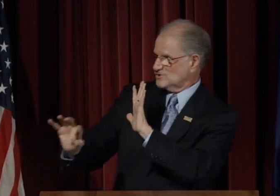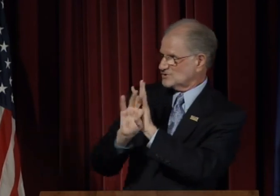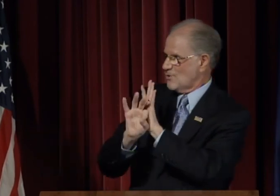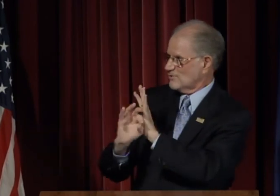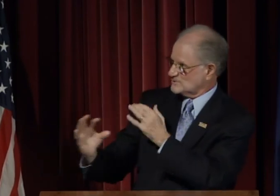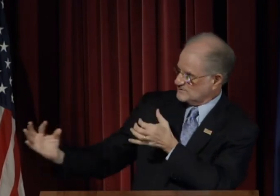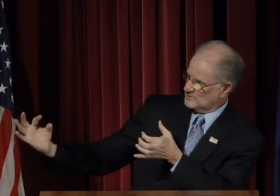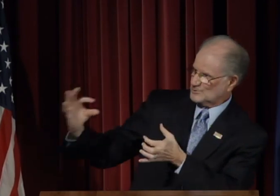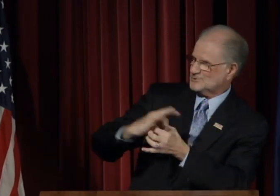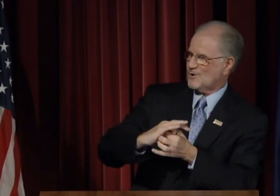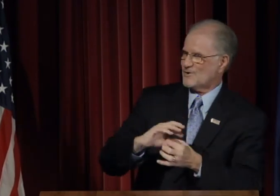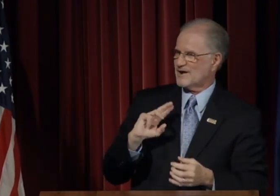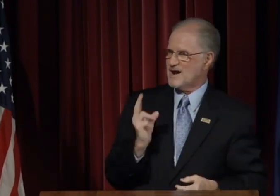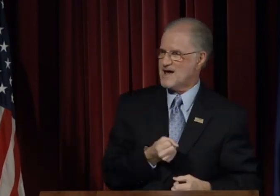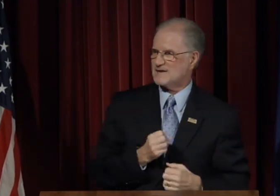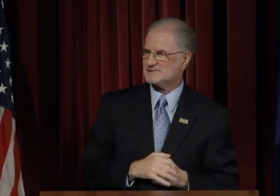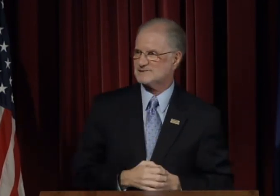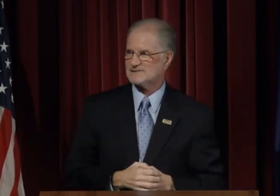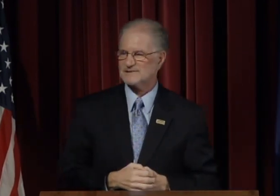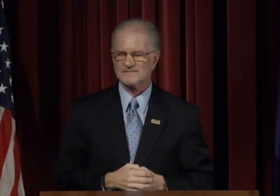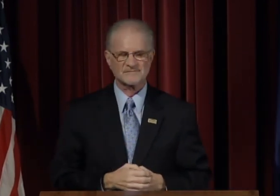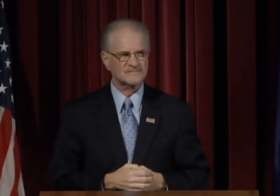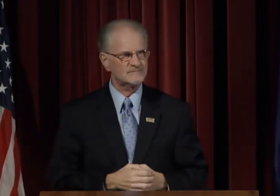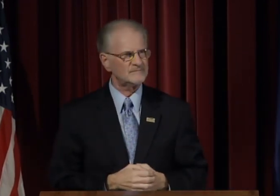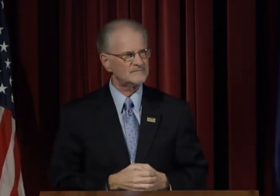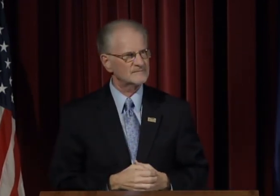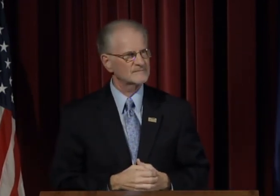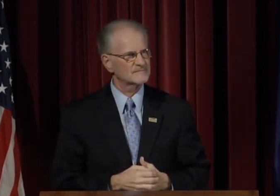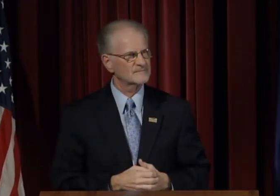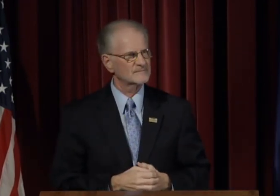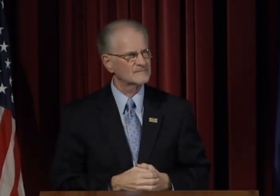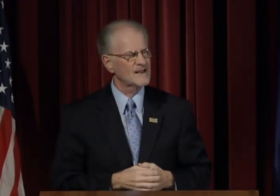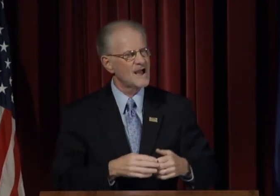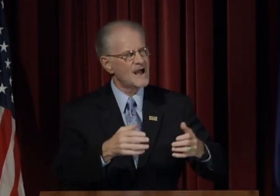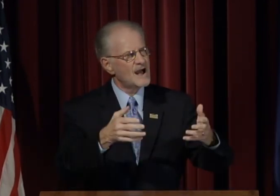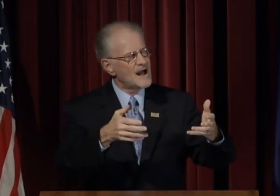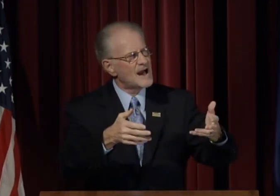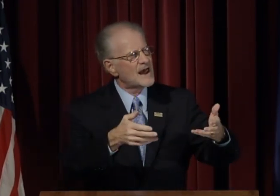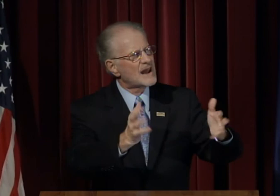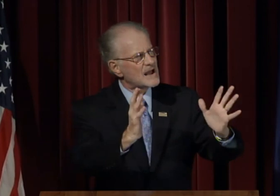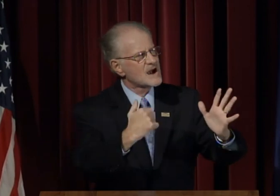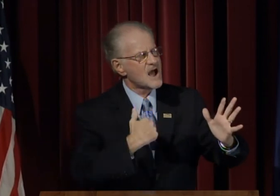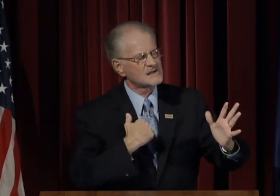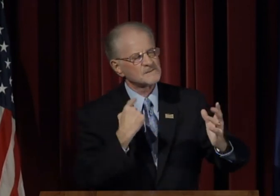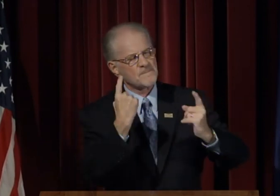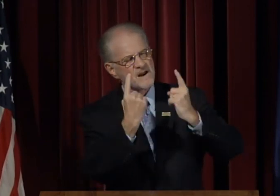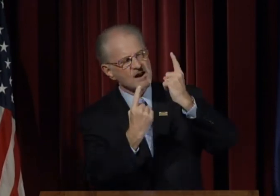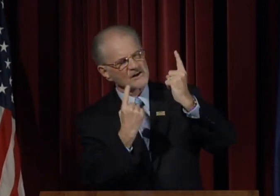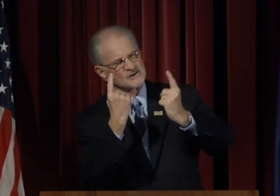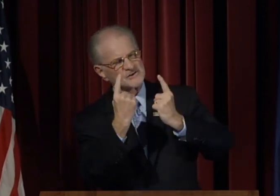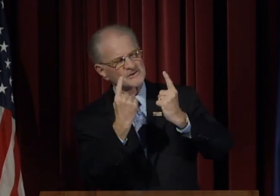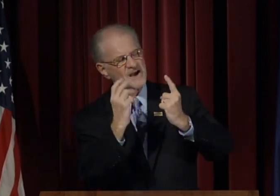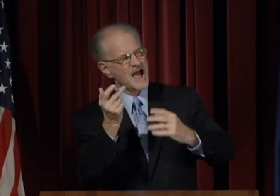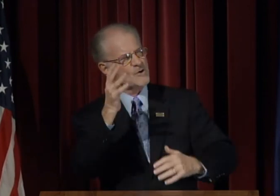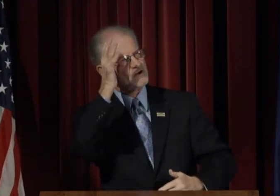who have chosen to join us.